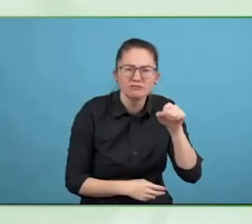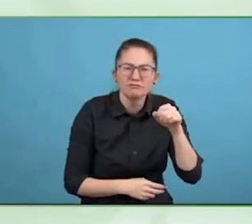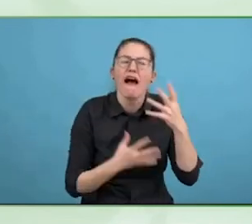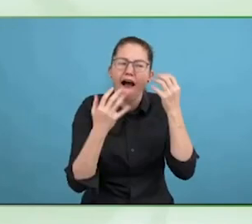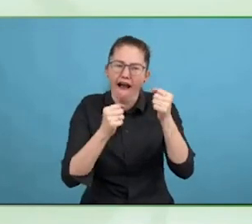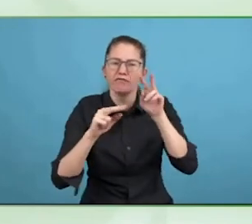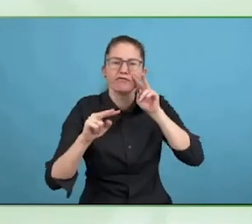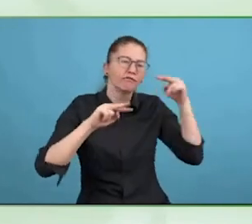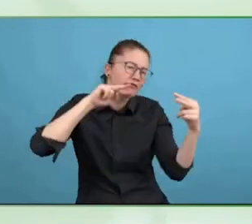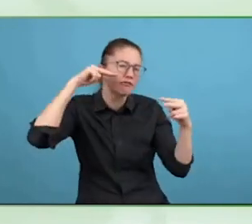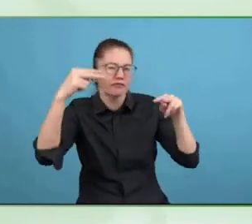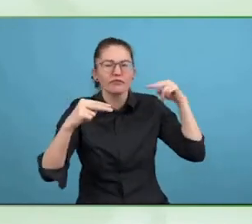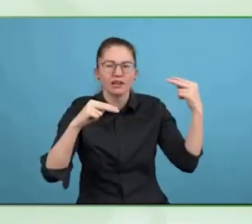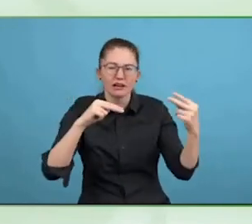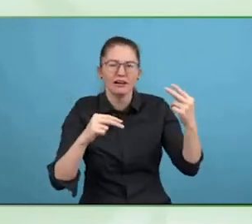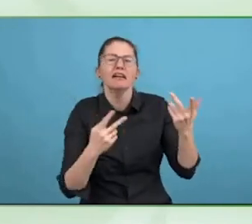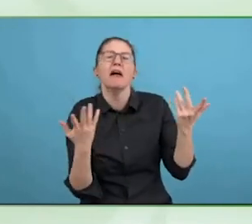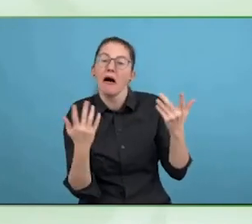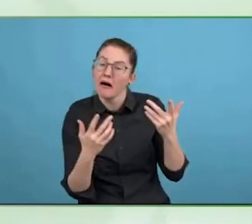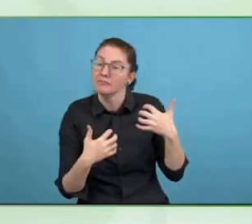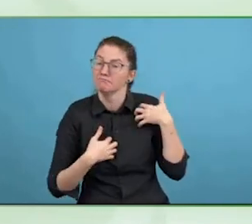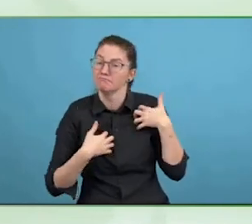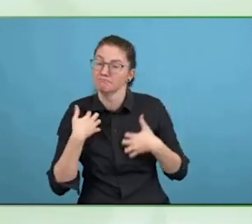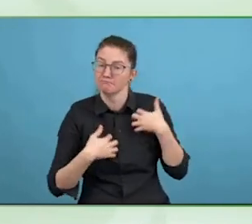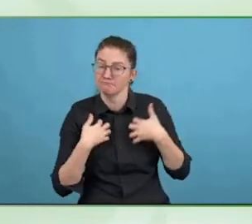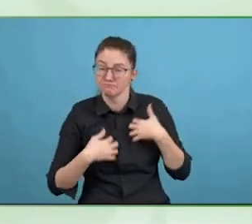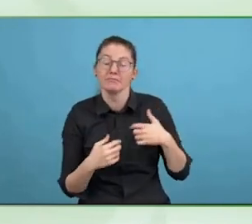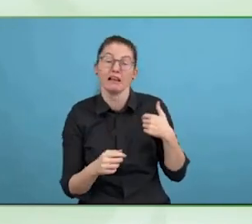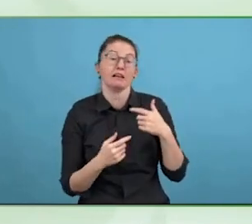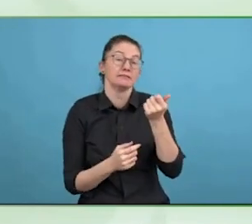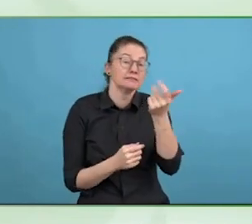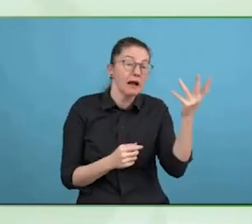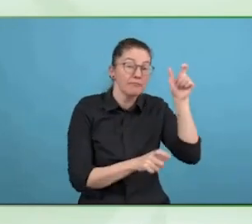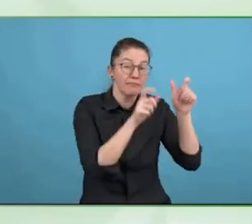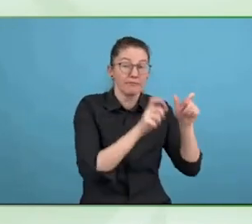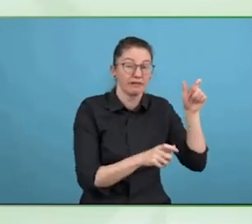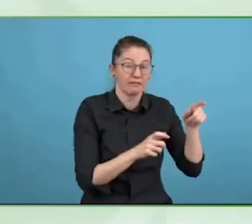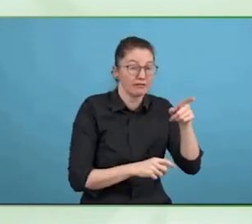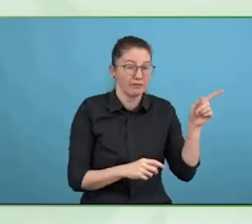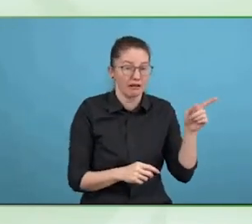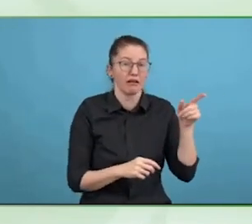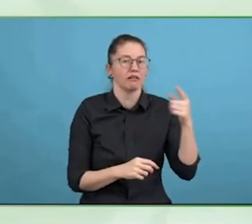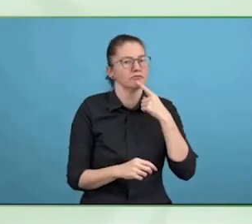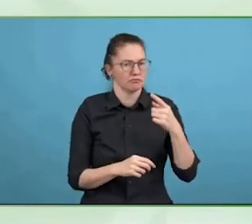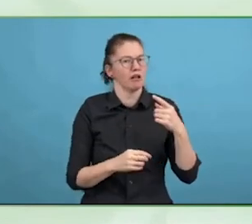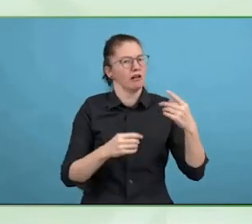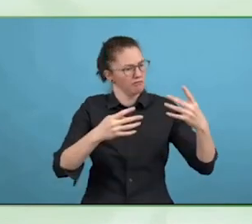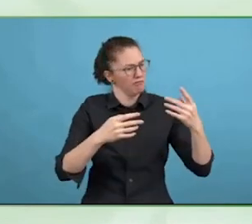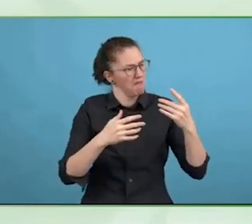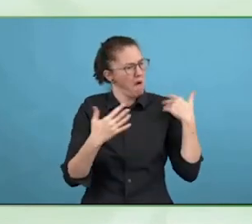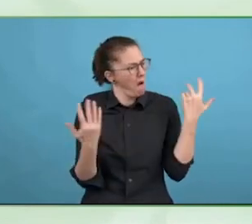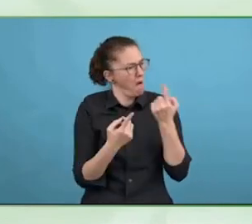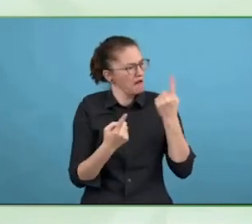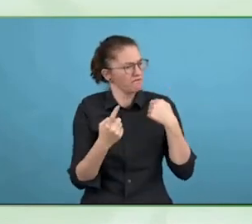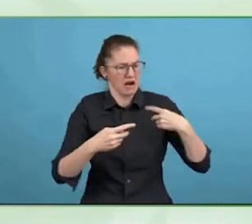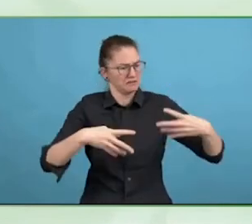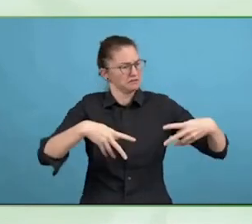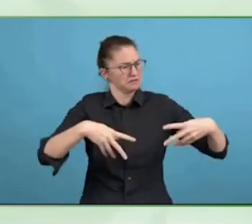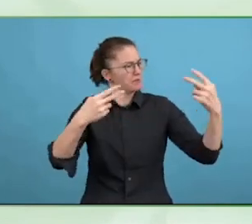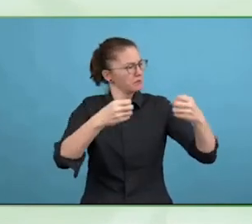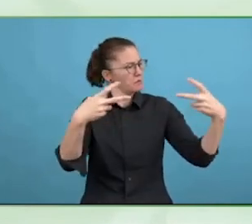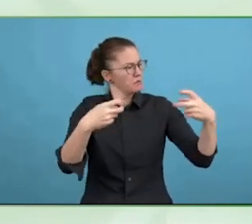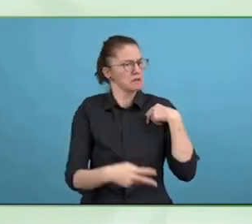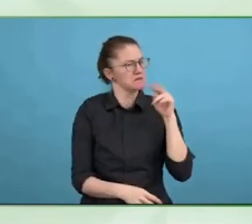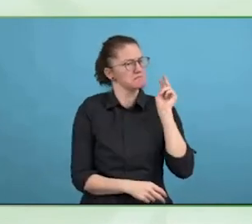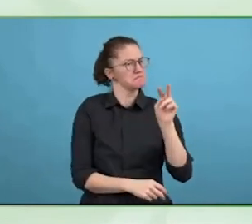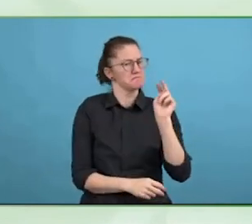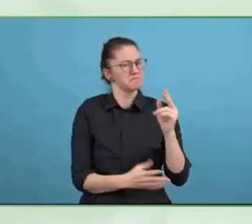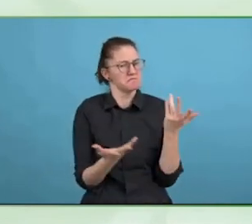baseline, and for businesses to thrive and differentiate, to